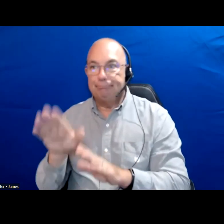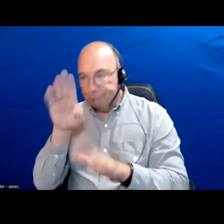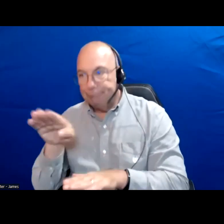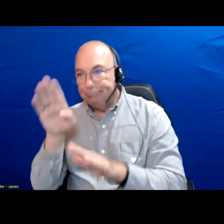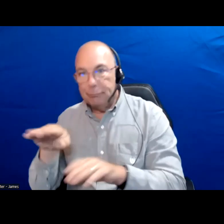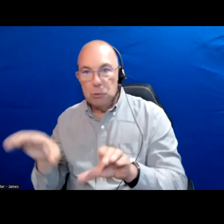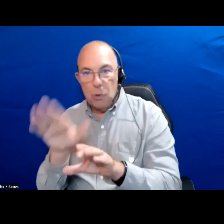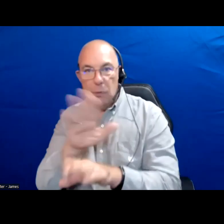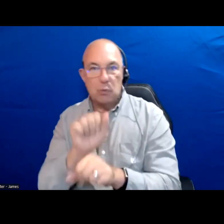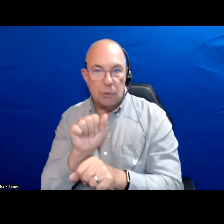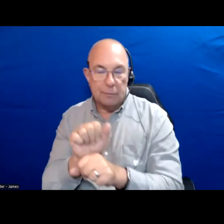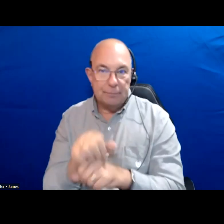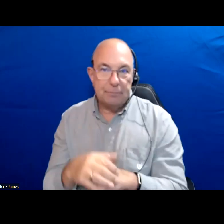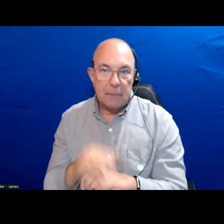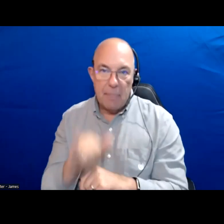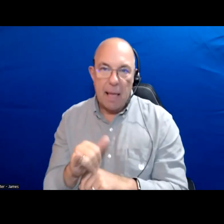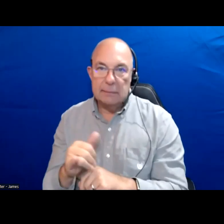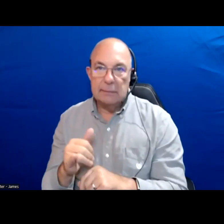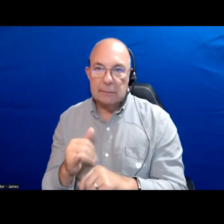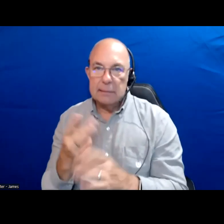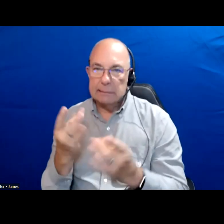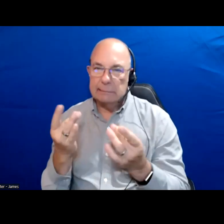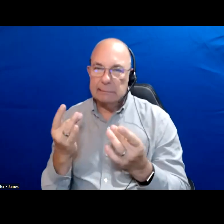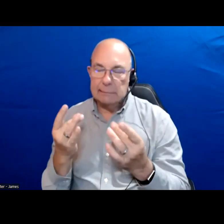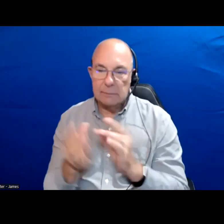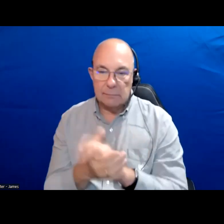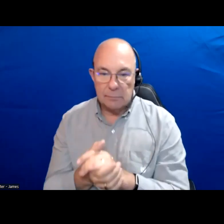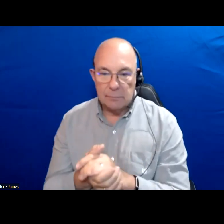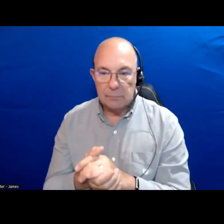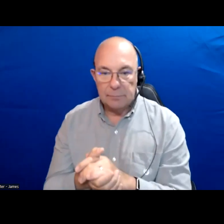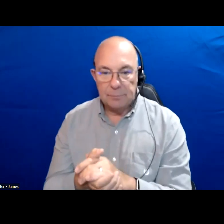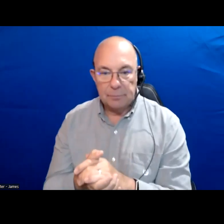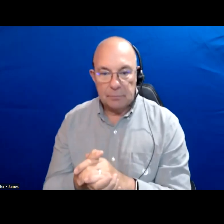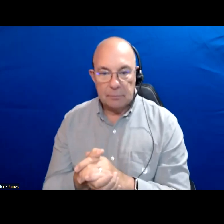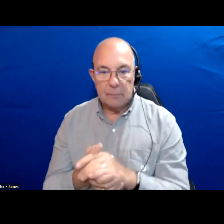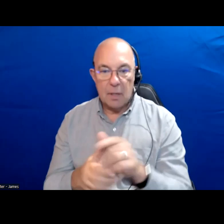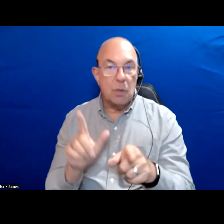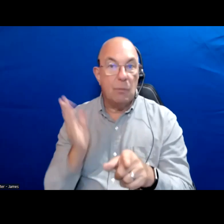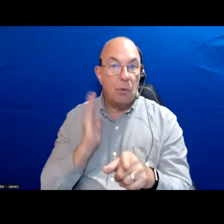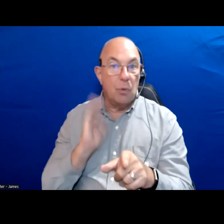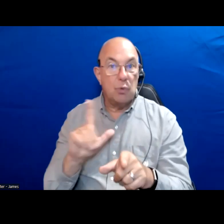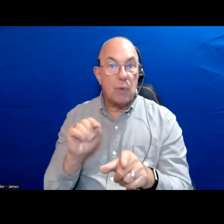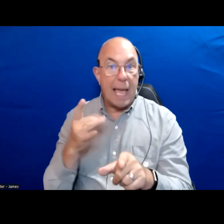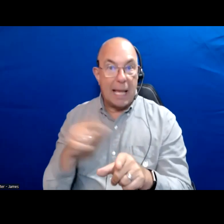And that is a scary thought. In 2018 attempted to run for city Council.